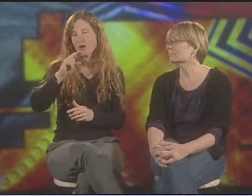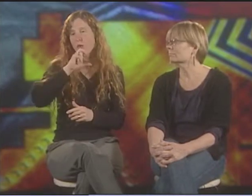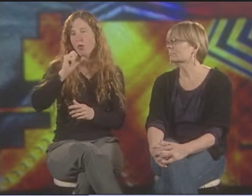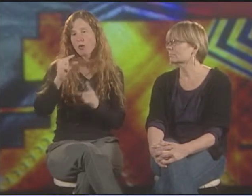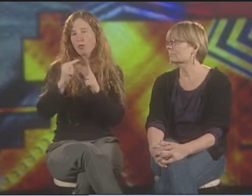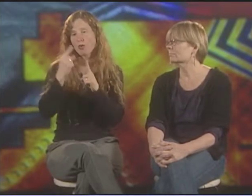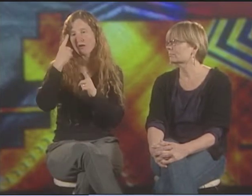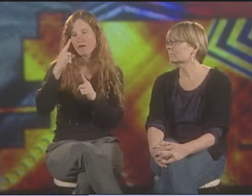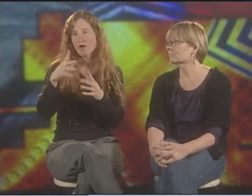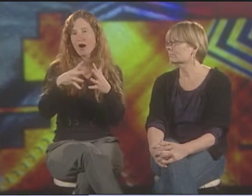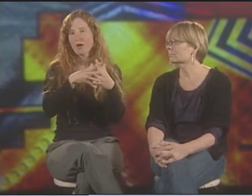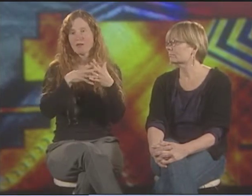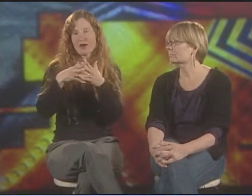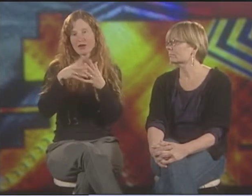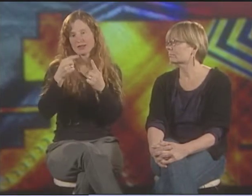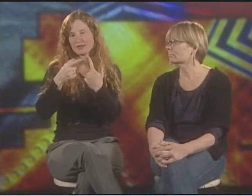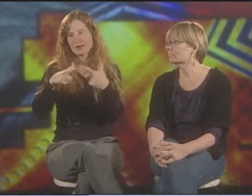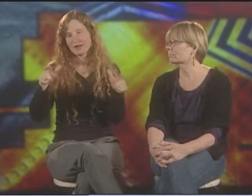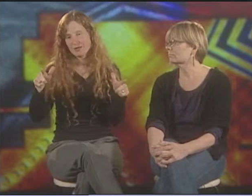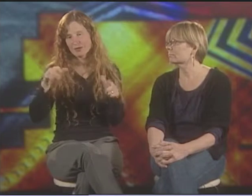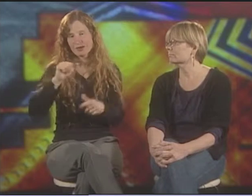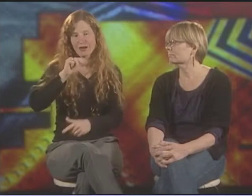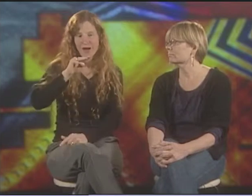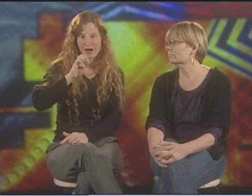AMESLAN WAS THE OLD WORD FOR AMERICAN SIGN LANGUAGE BACK IN THE DAY.